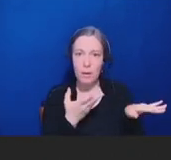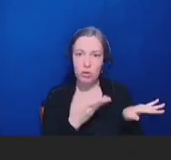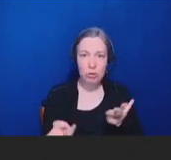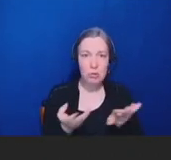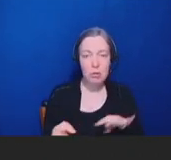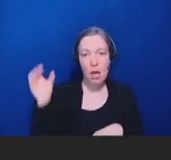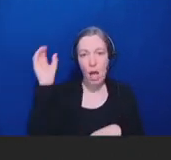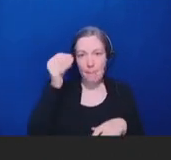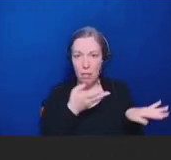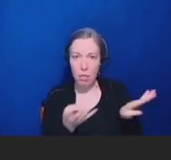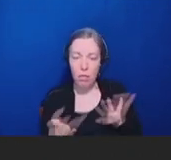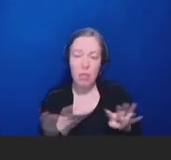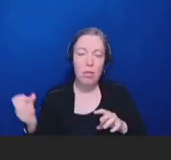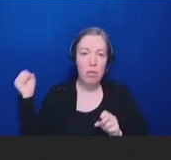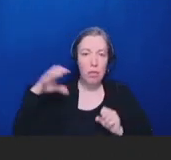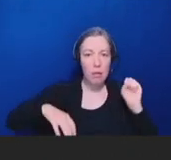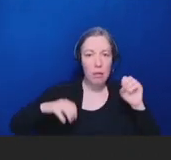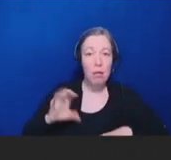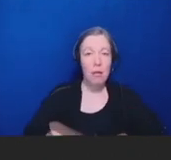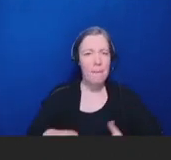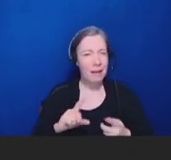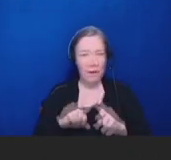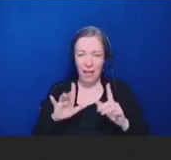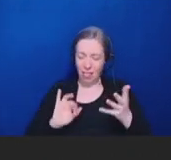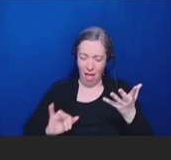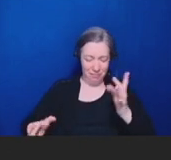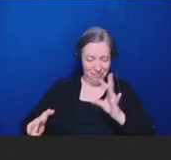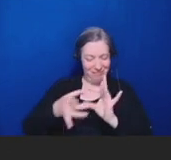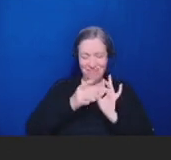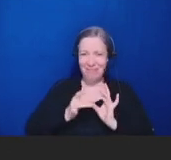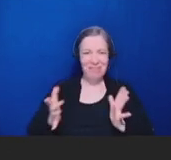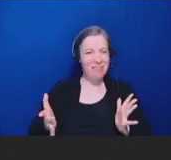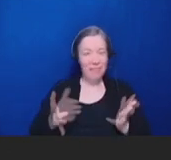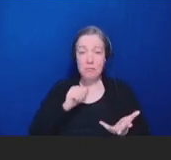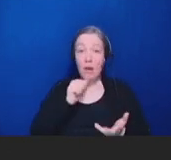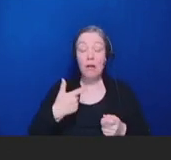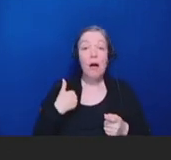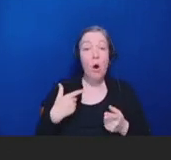and unverified opinion, often in the form of misinformation and disinformation, has